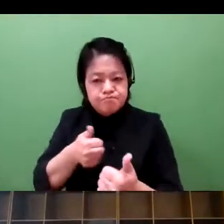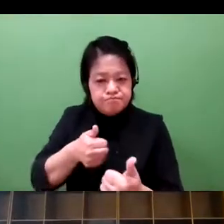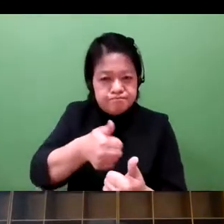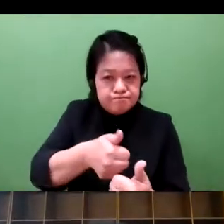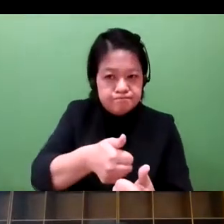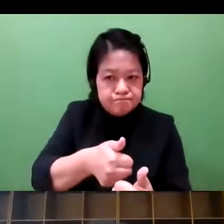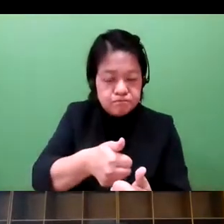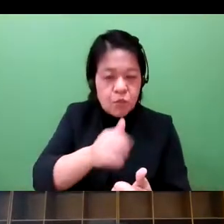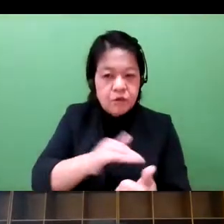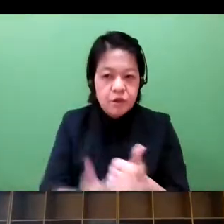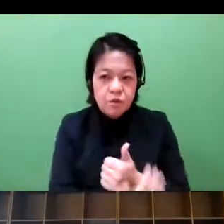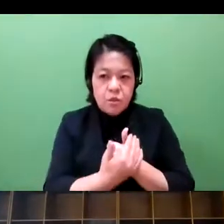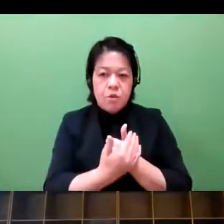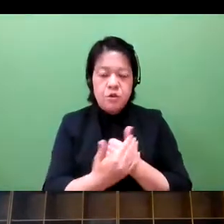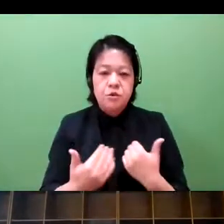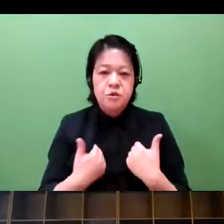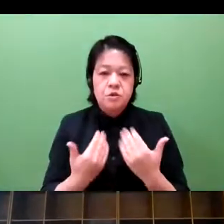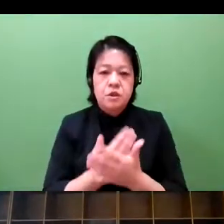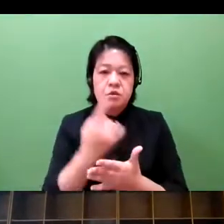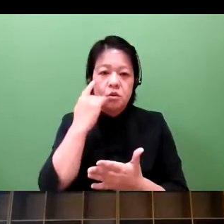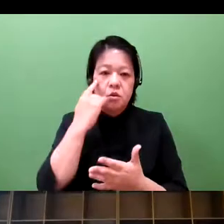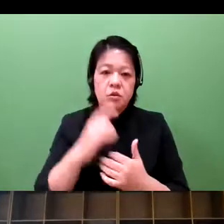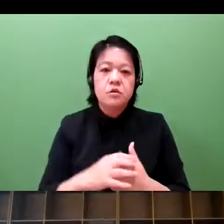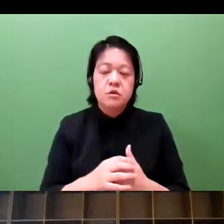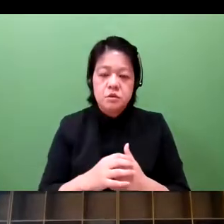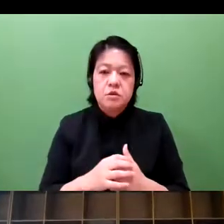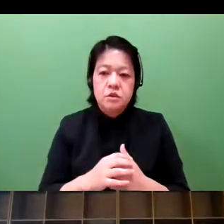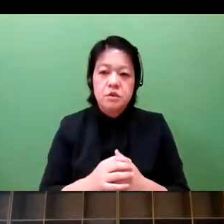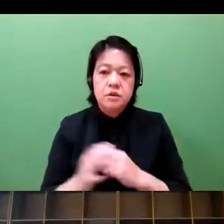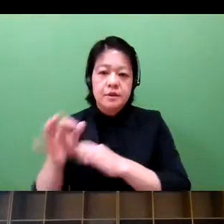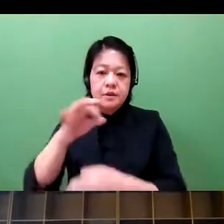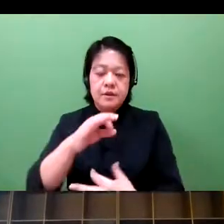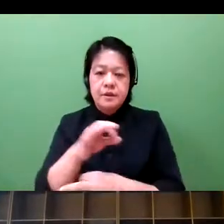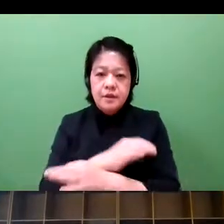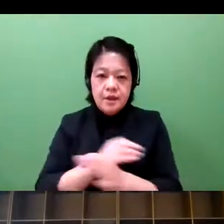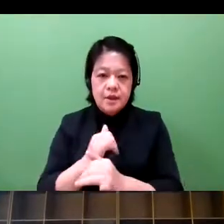utilized to take an offense to be proactive